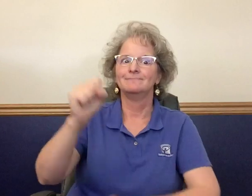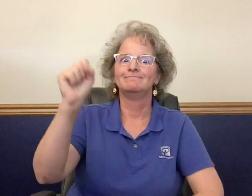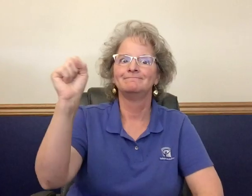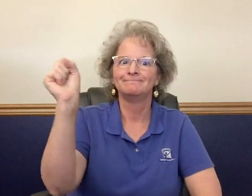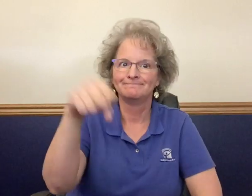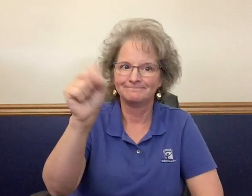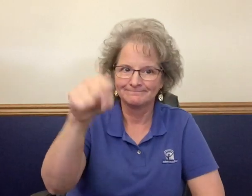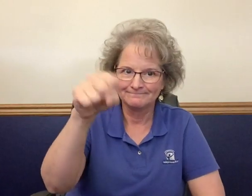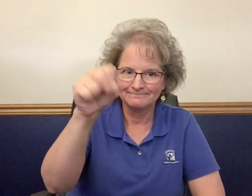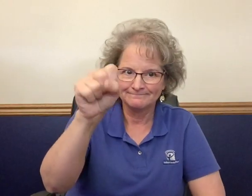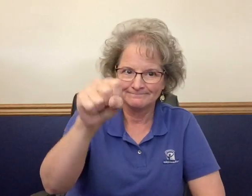Yes!!!